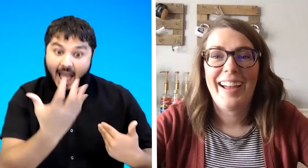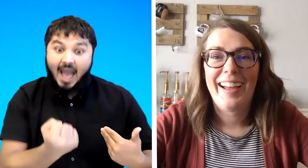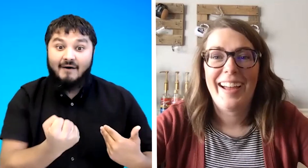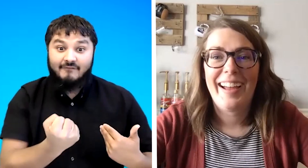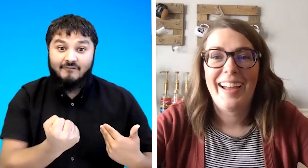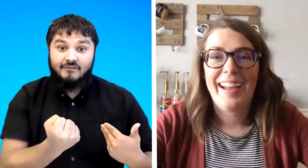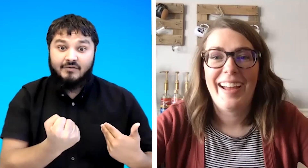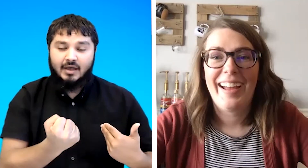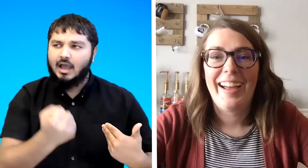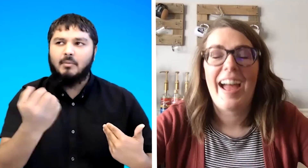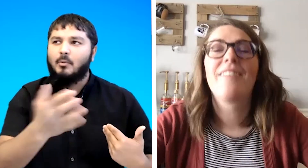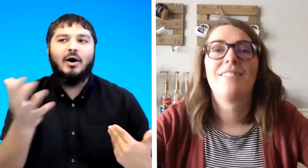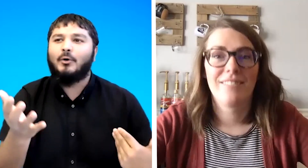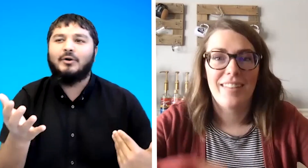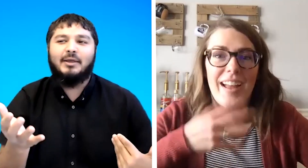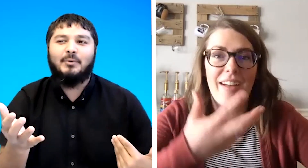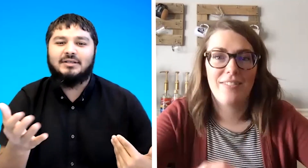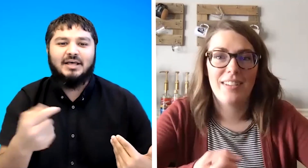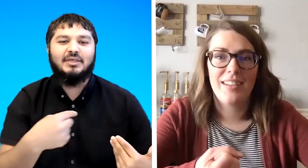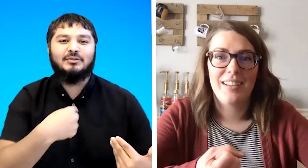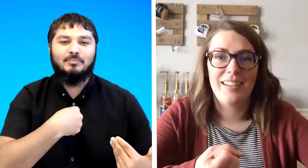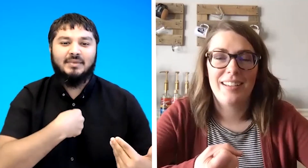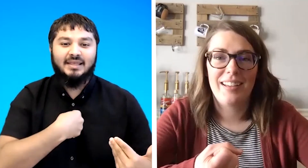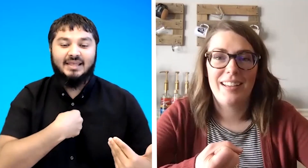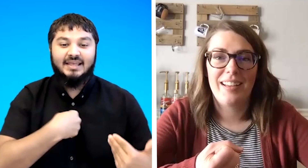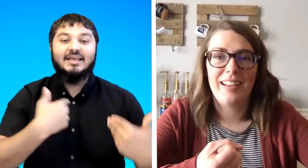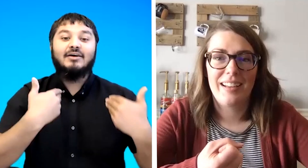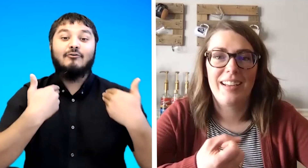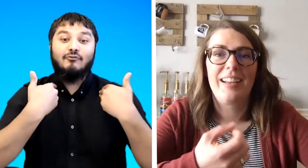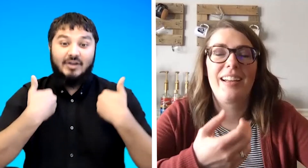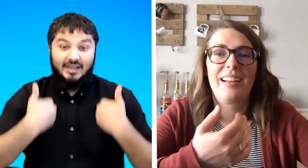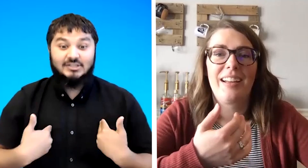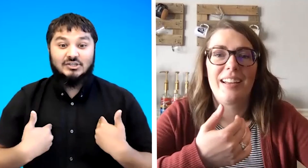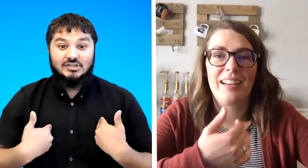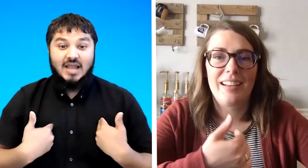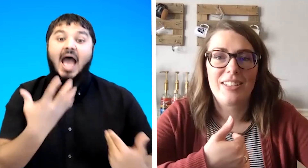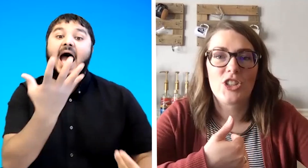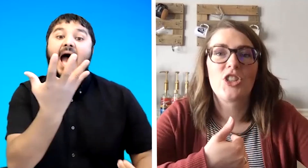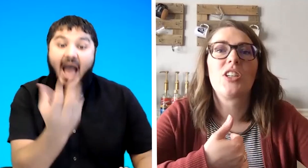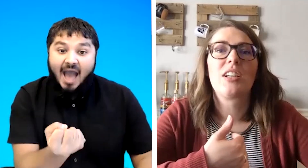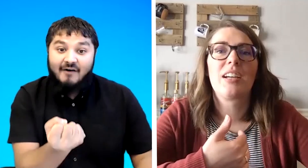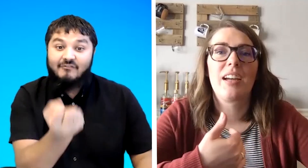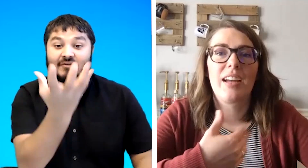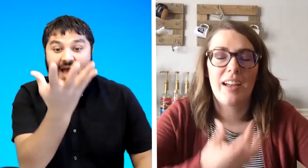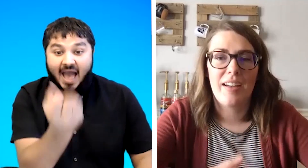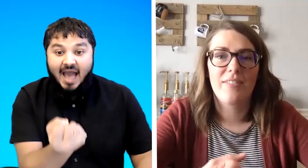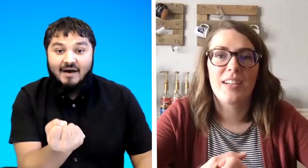have i don't know what order it was i think it's me rich have have